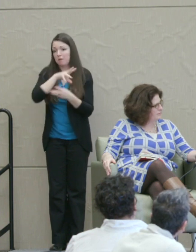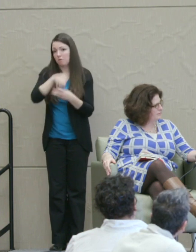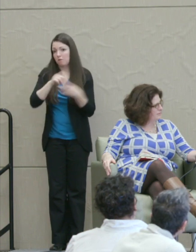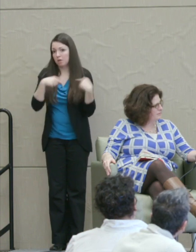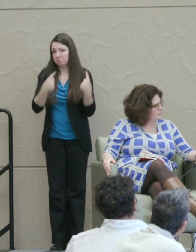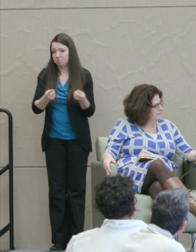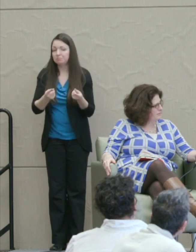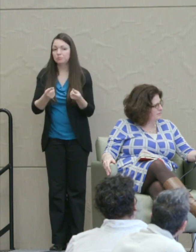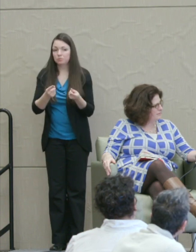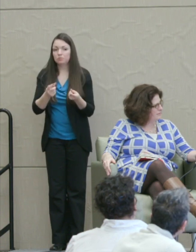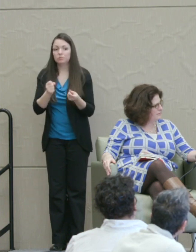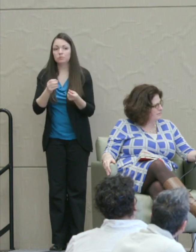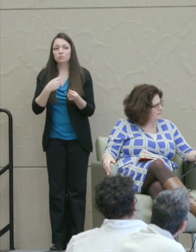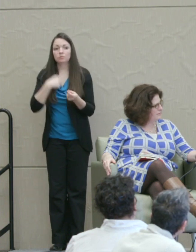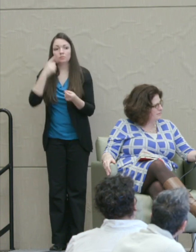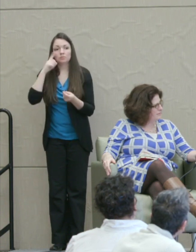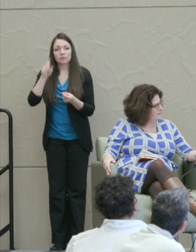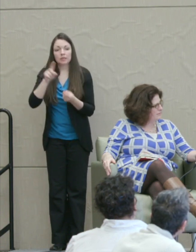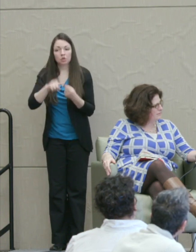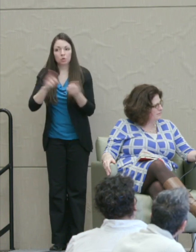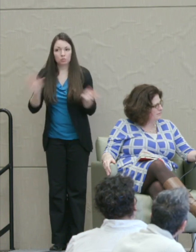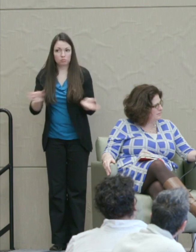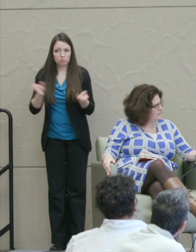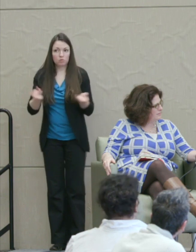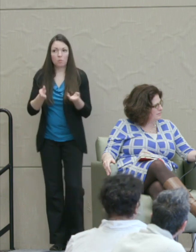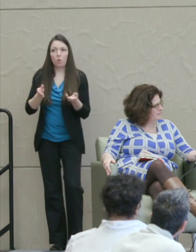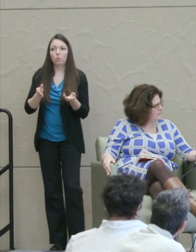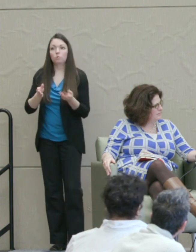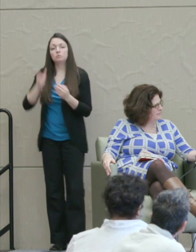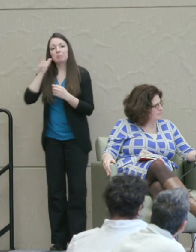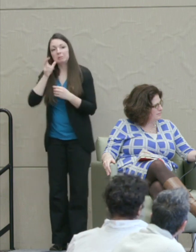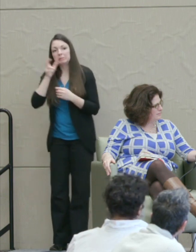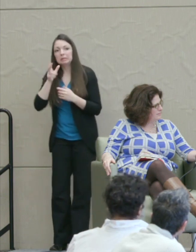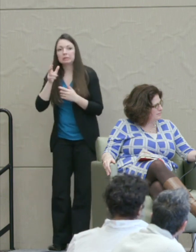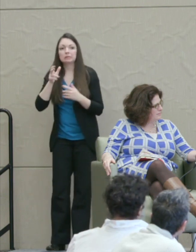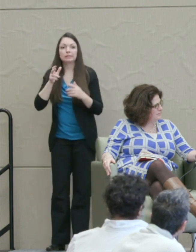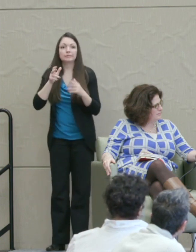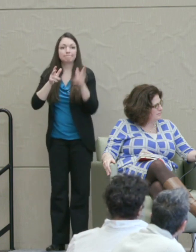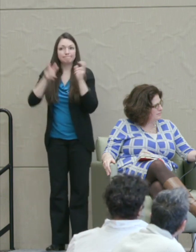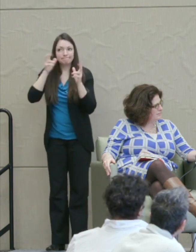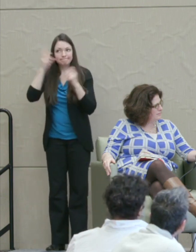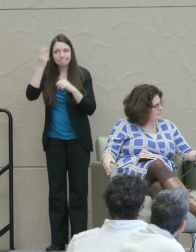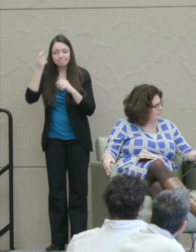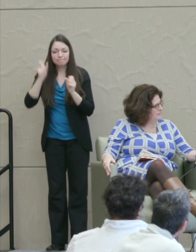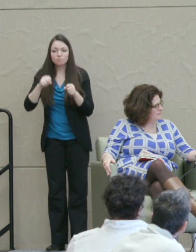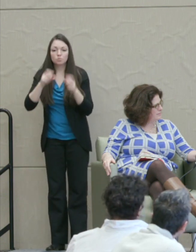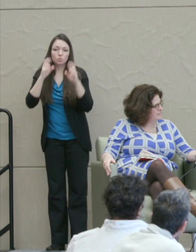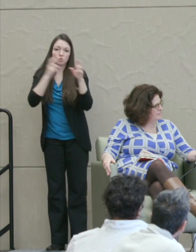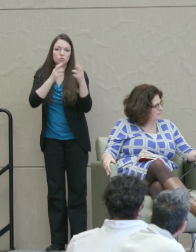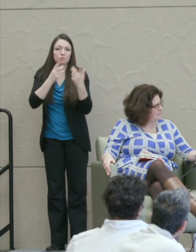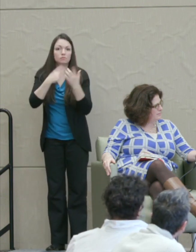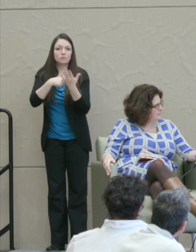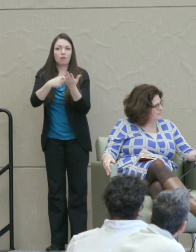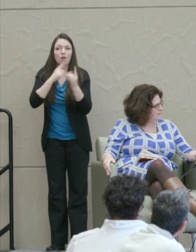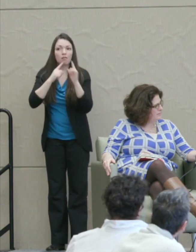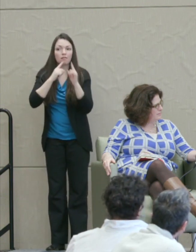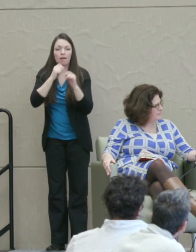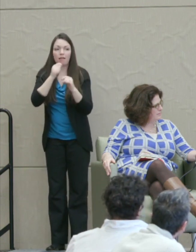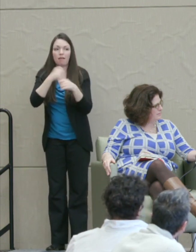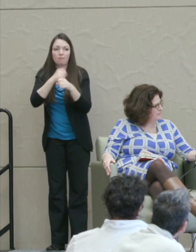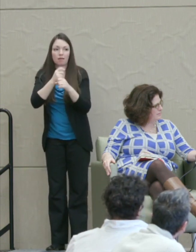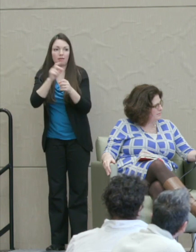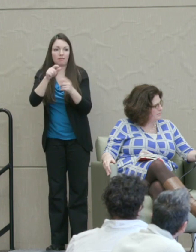So I think we really need to promote listening, rational dialog, and not demonizing the opposition.